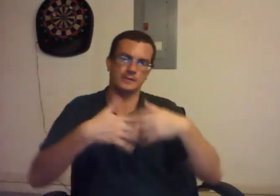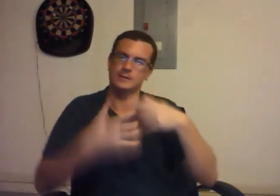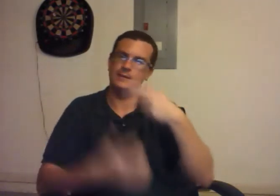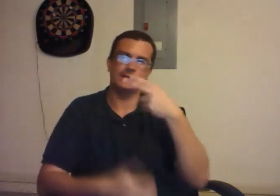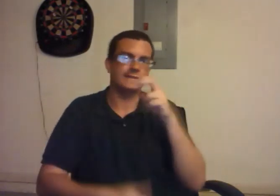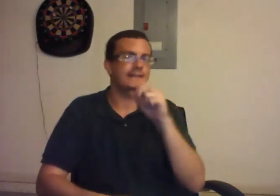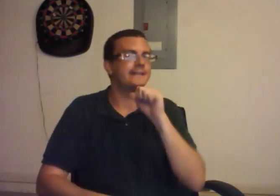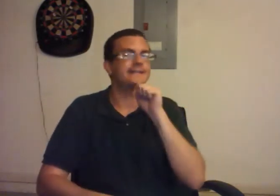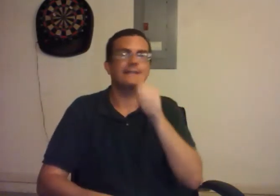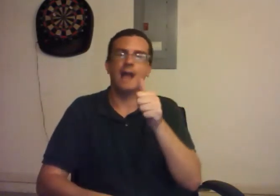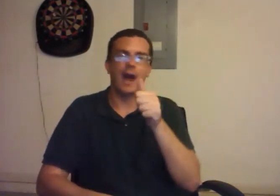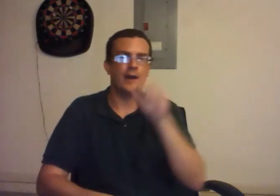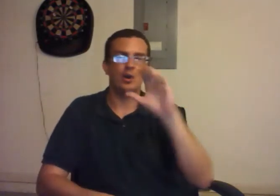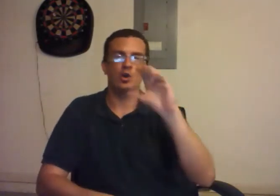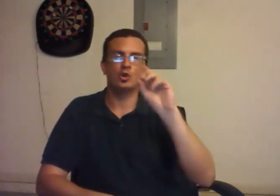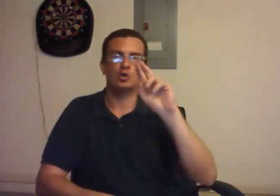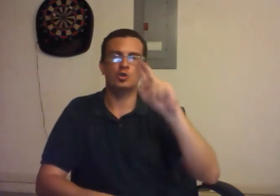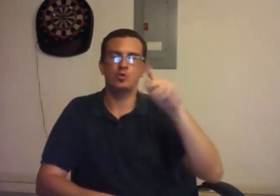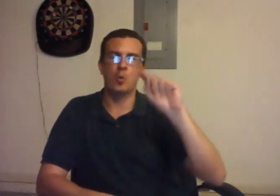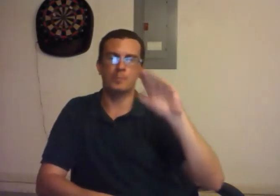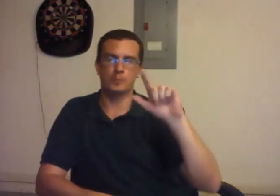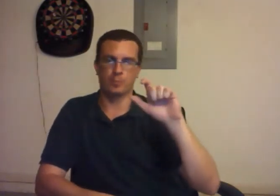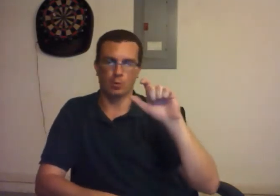He is incorruptible.